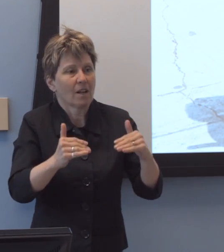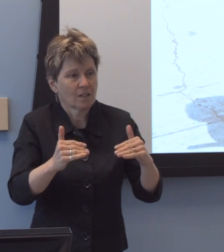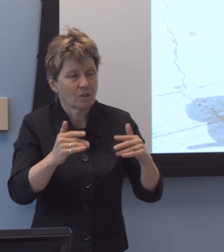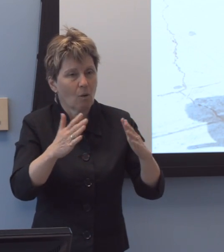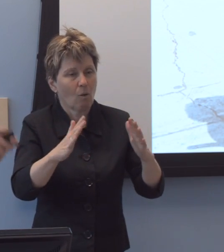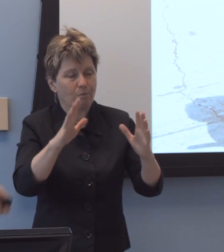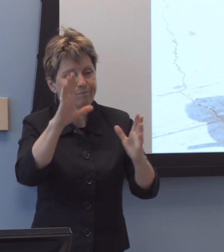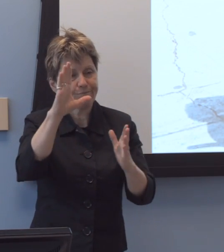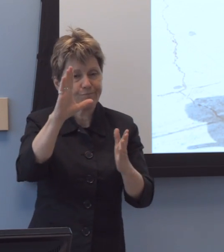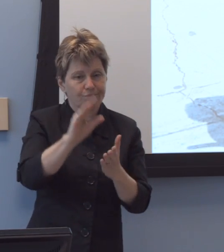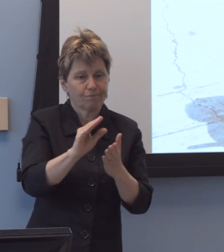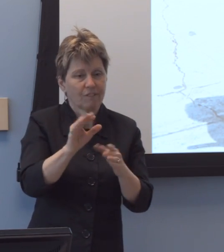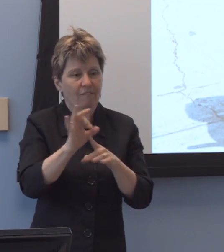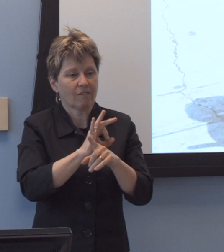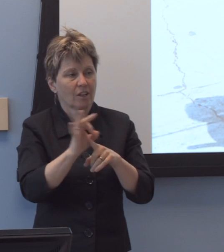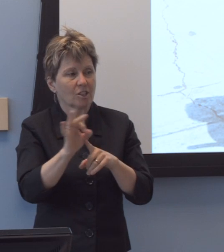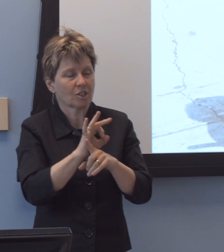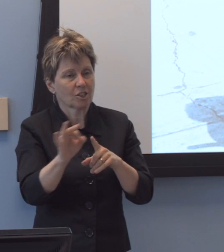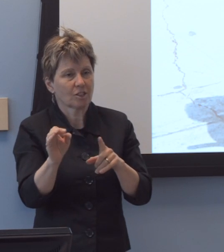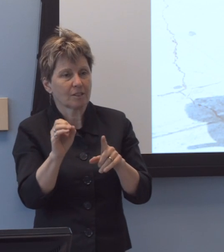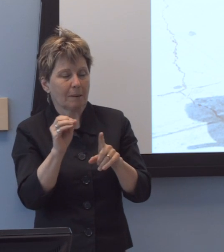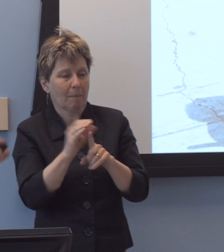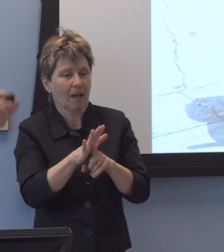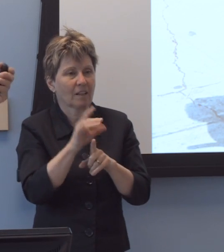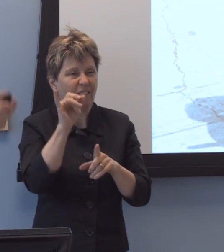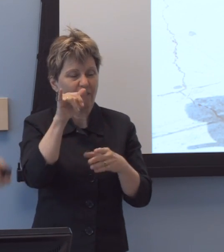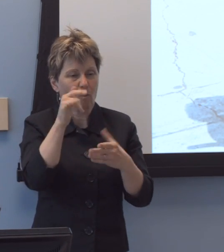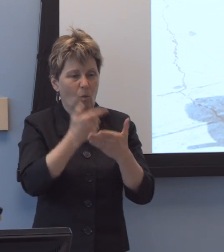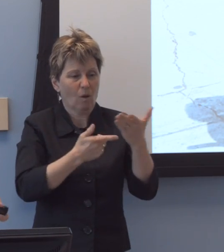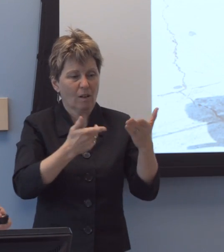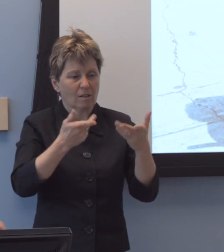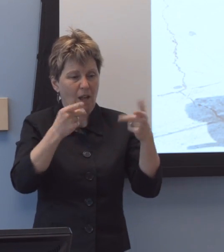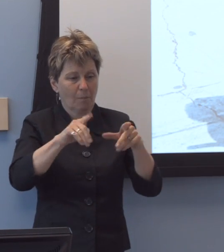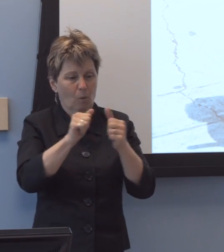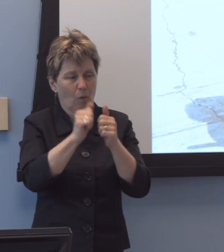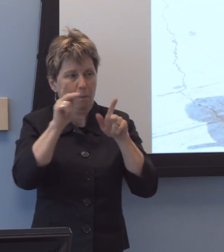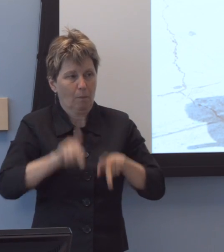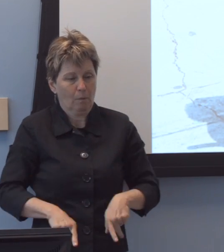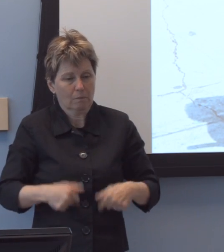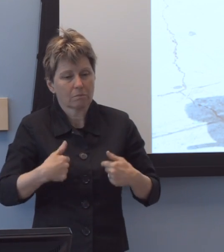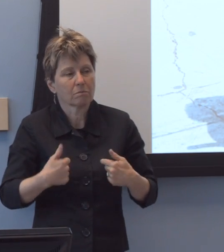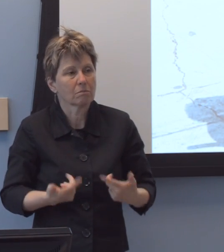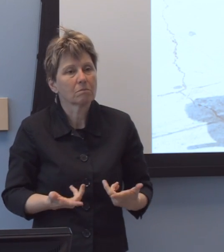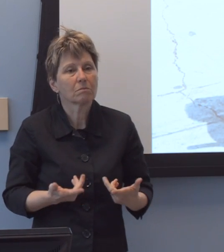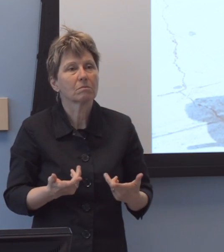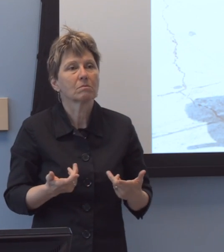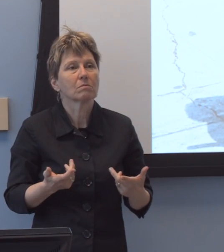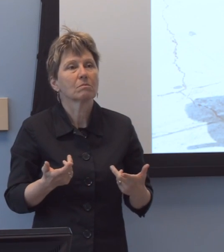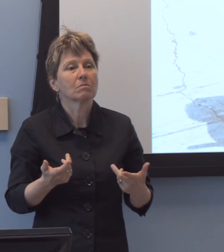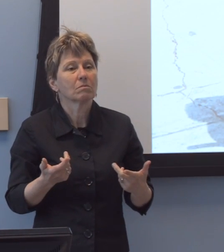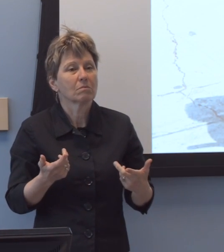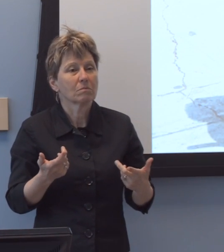the functional impact of this internal state, and, uh, that, again, led to, um,